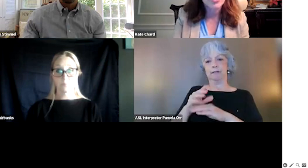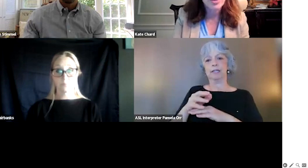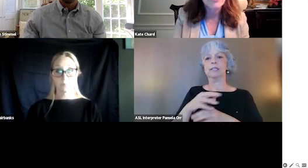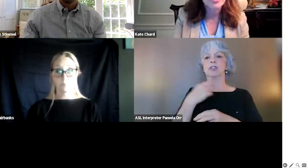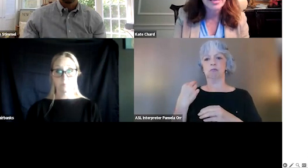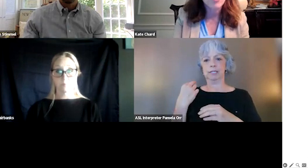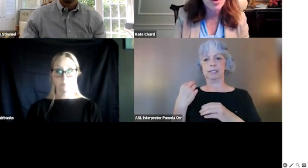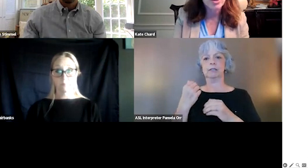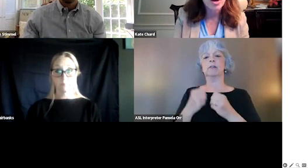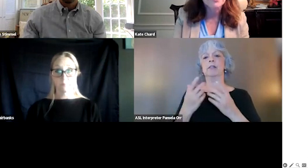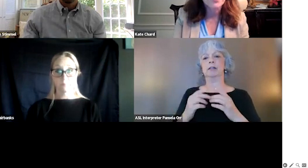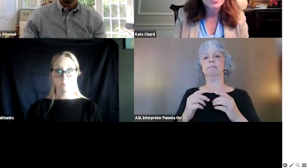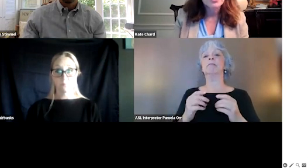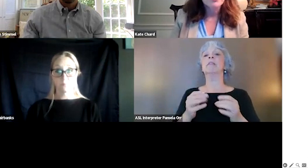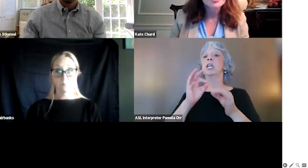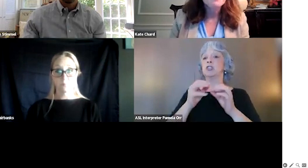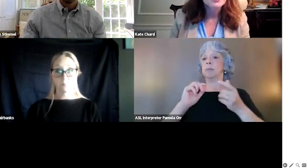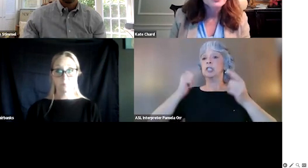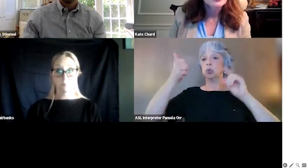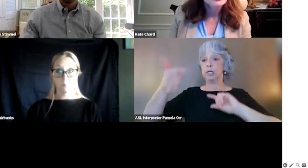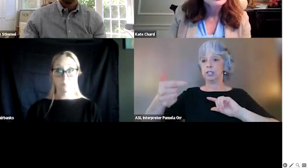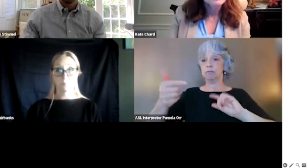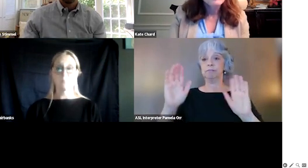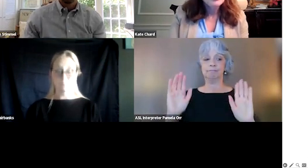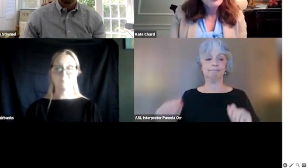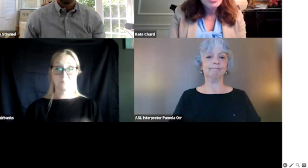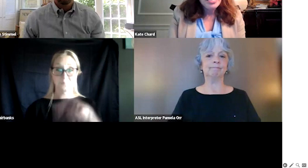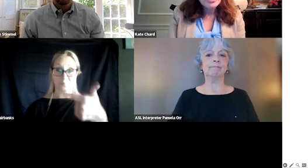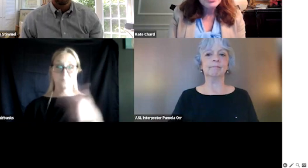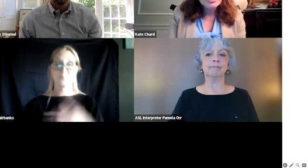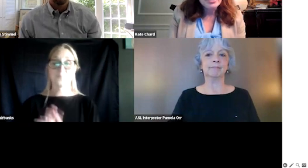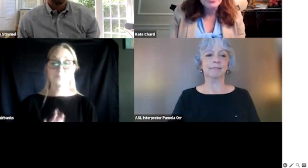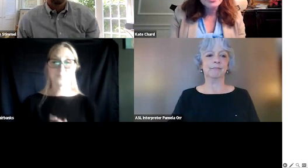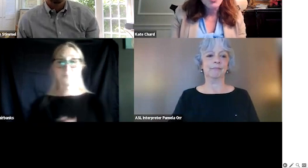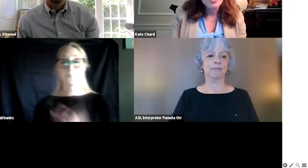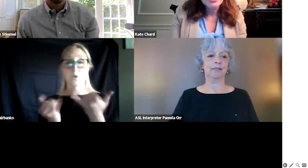with everything they have going on, right? So the thing I wanna add in here at this point